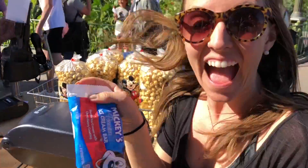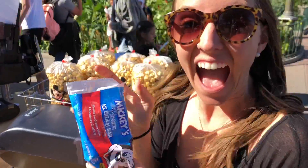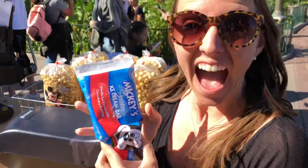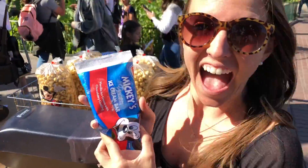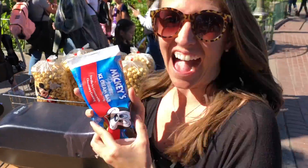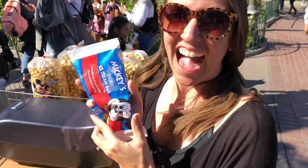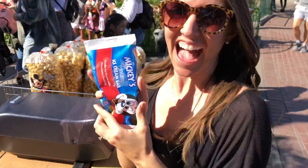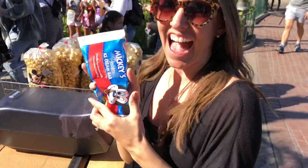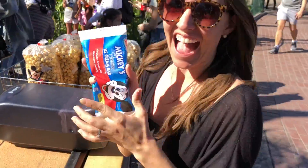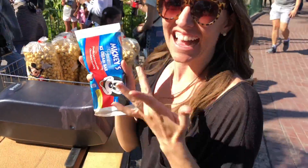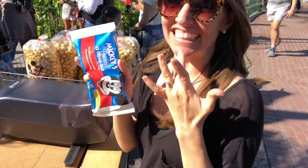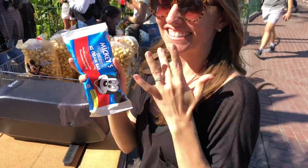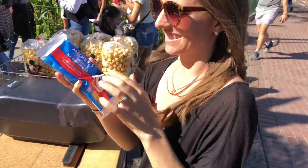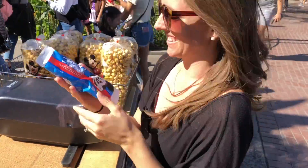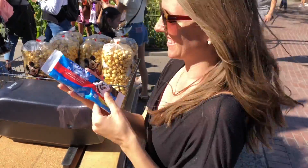IM EXCITED!